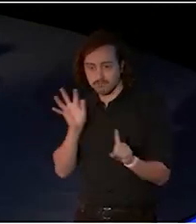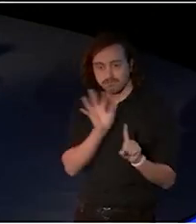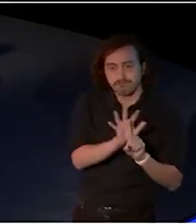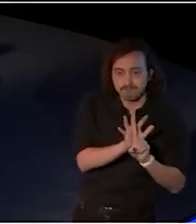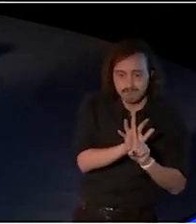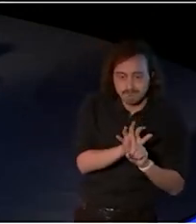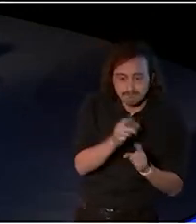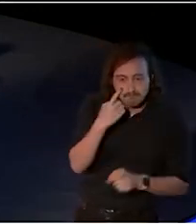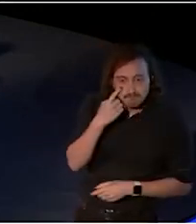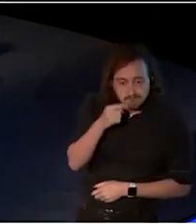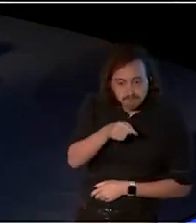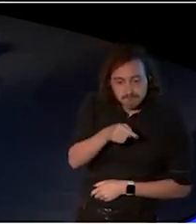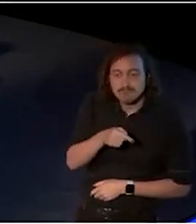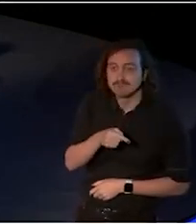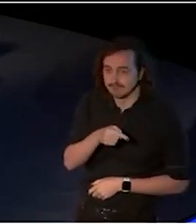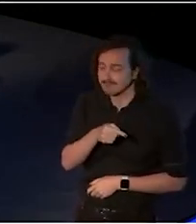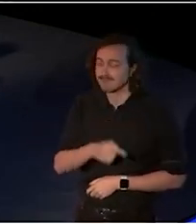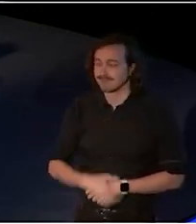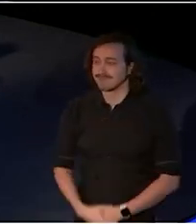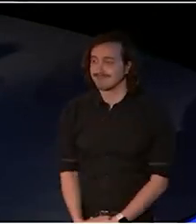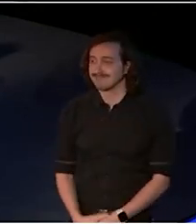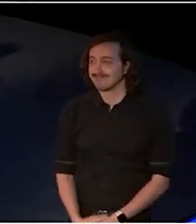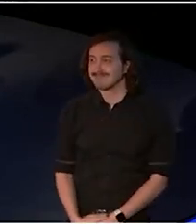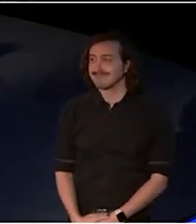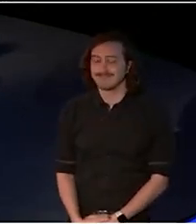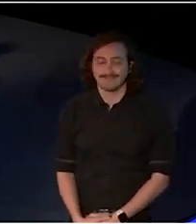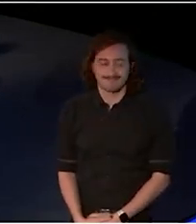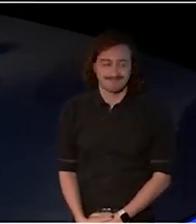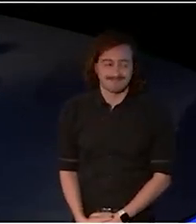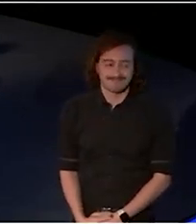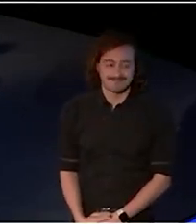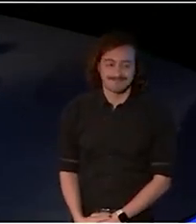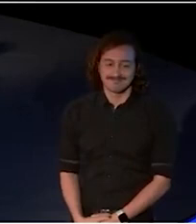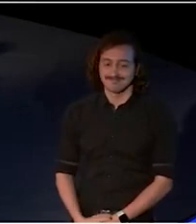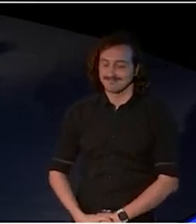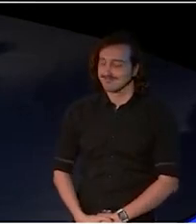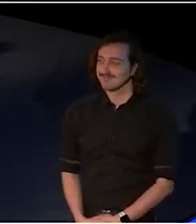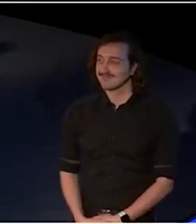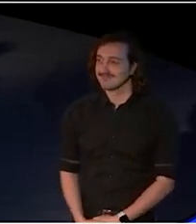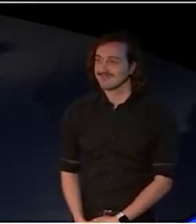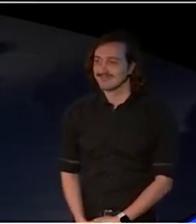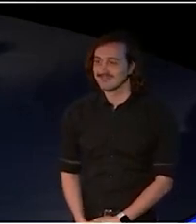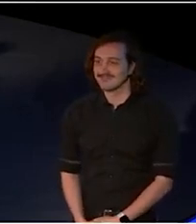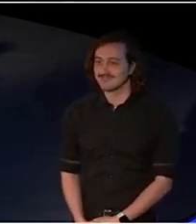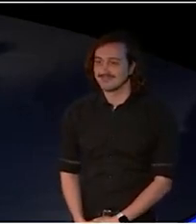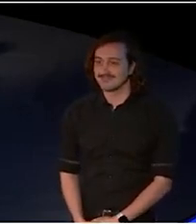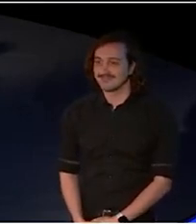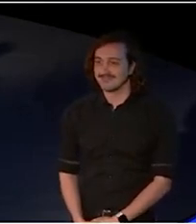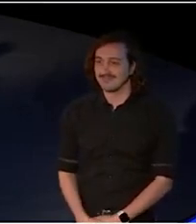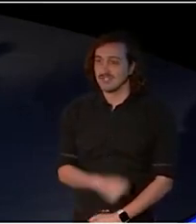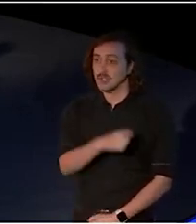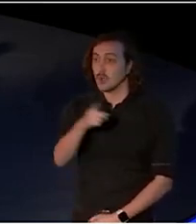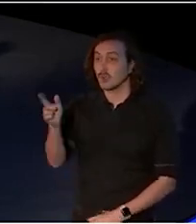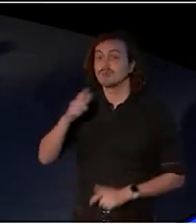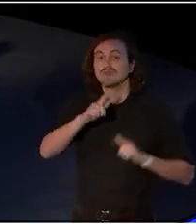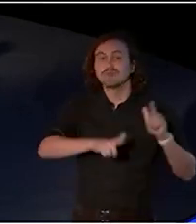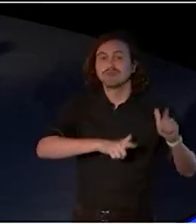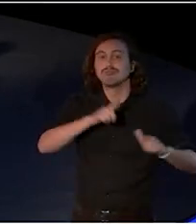AUDIENCE: And as you travel across these traditional lands and waters,